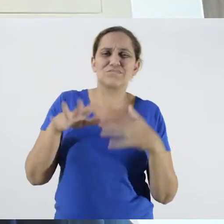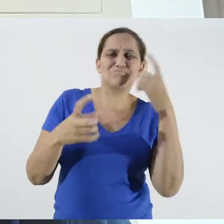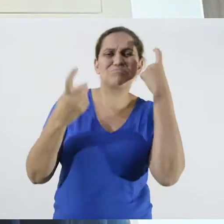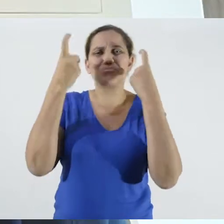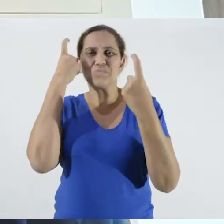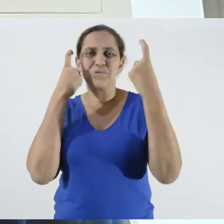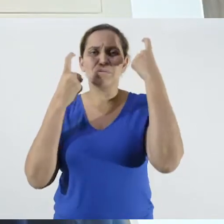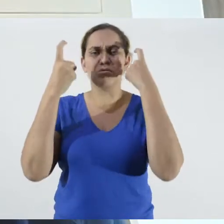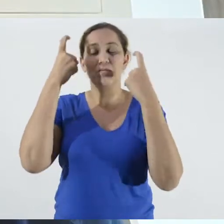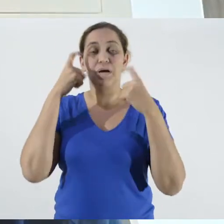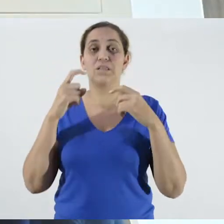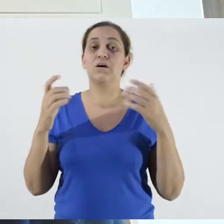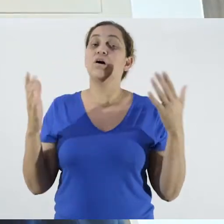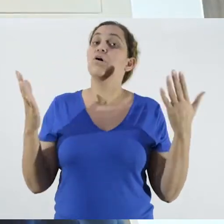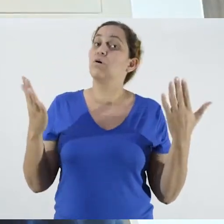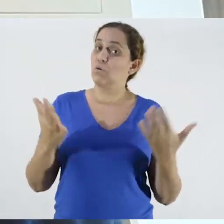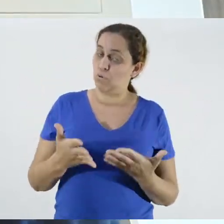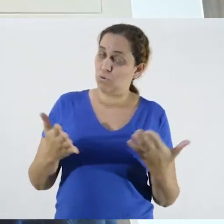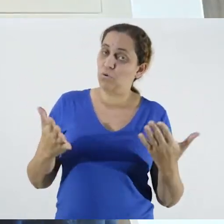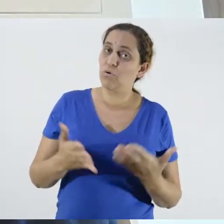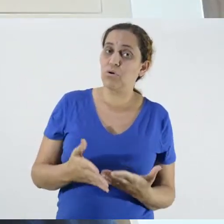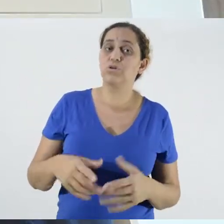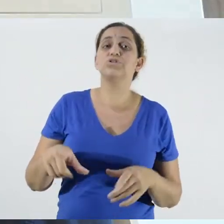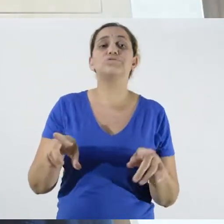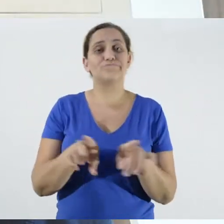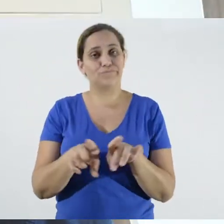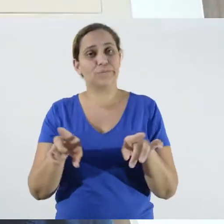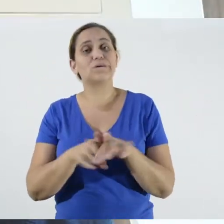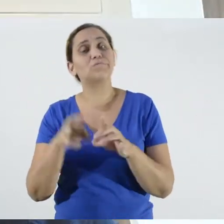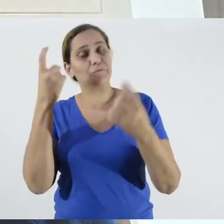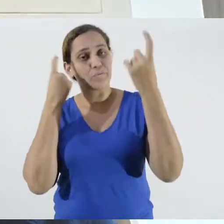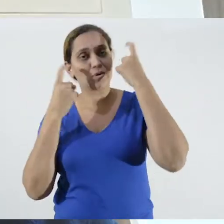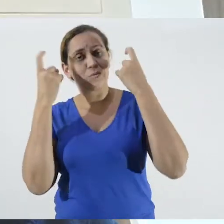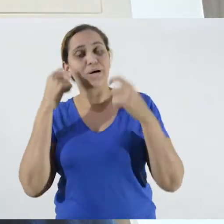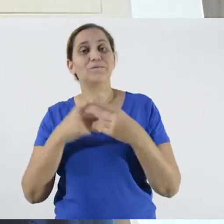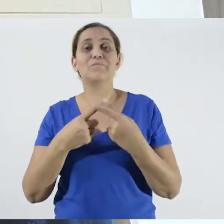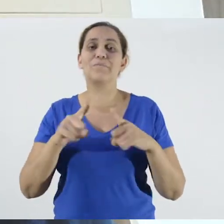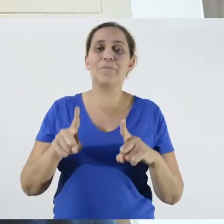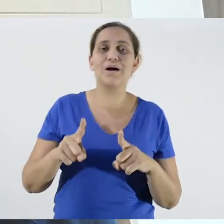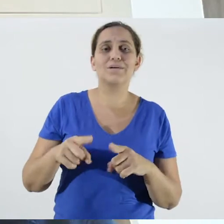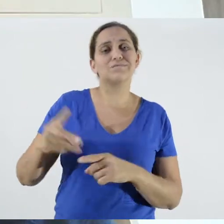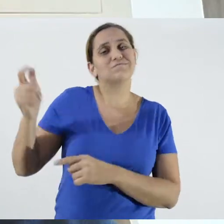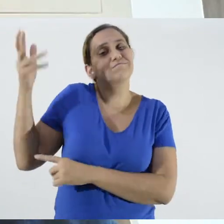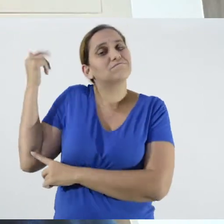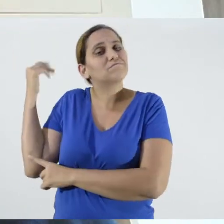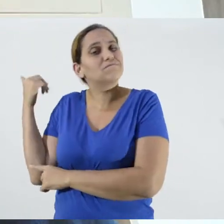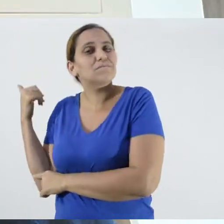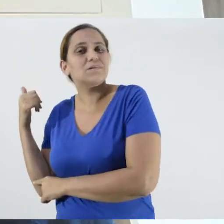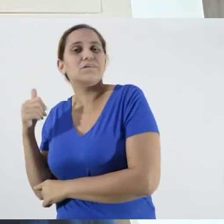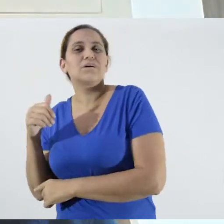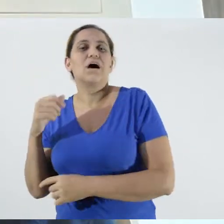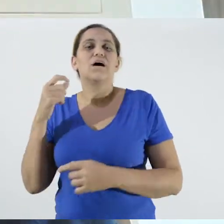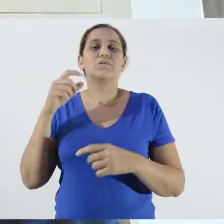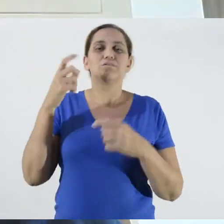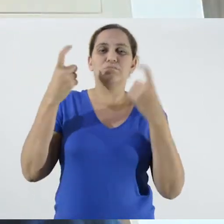Not that today we are not worried, but at that time it was very impactful, therefore, we sought to develop this material with a